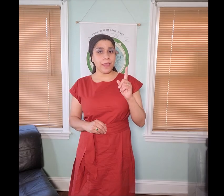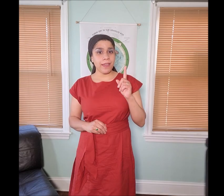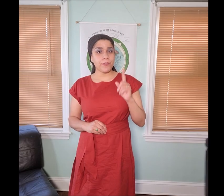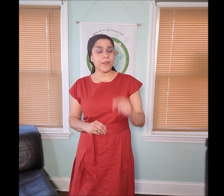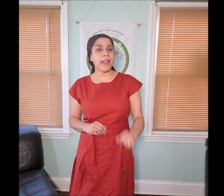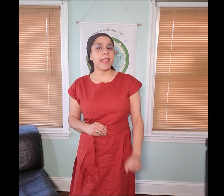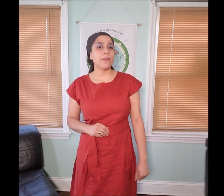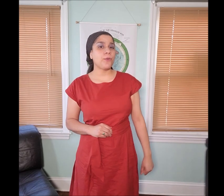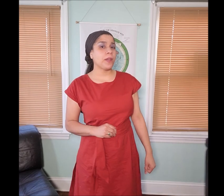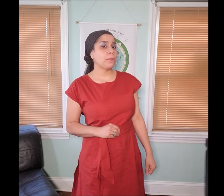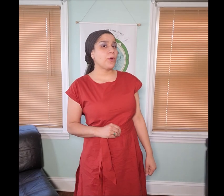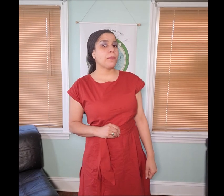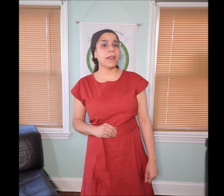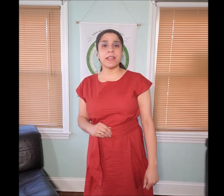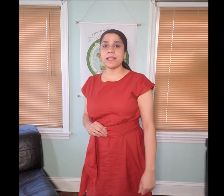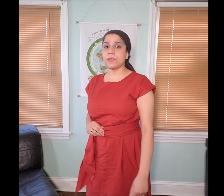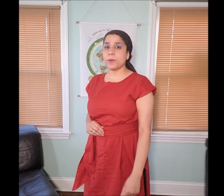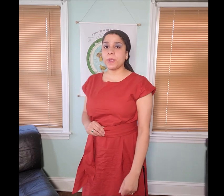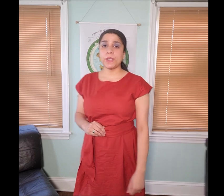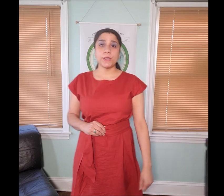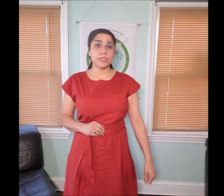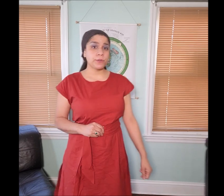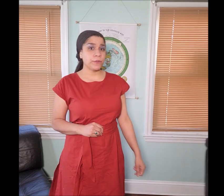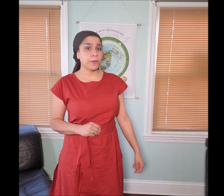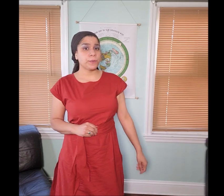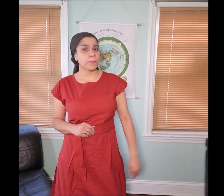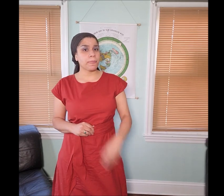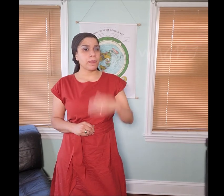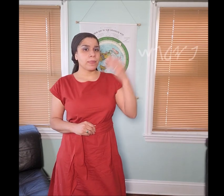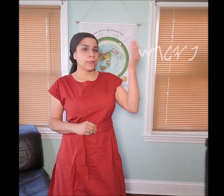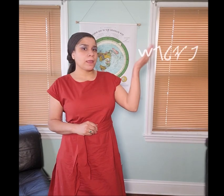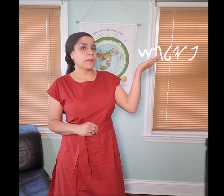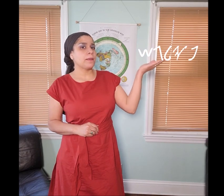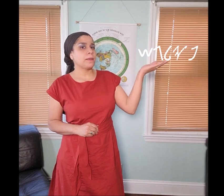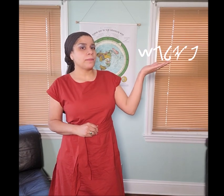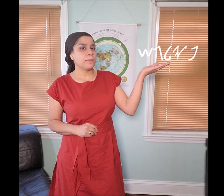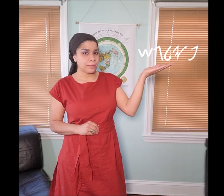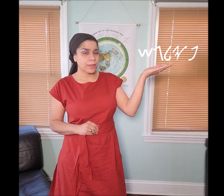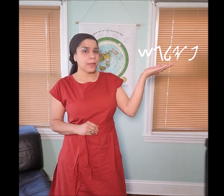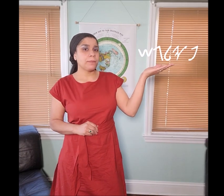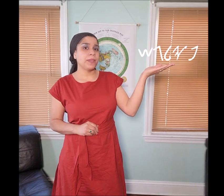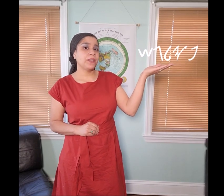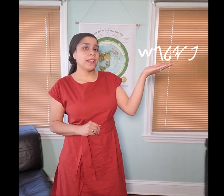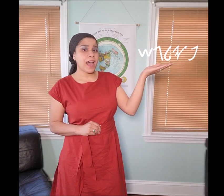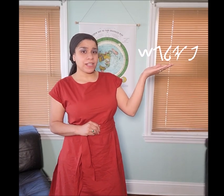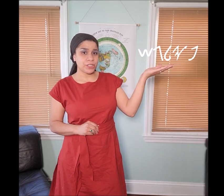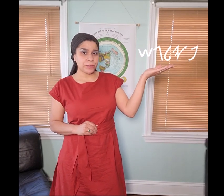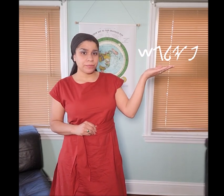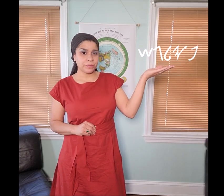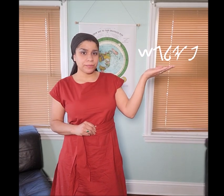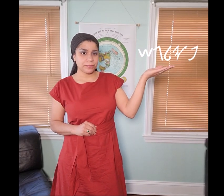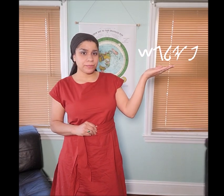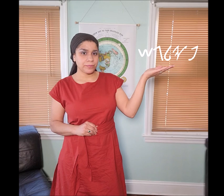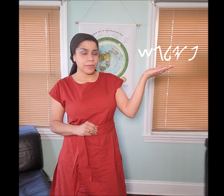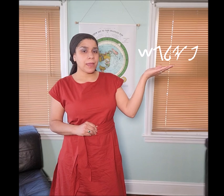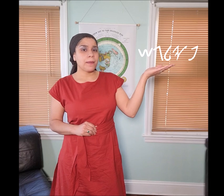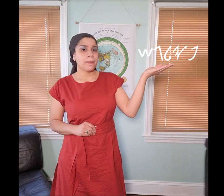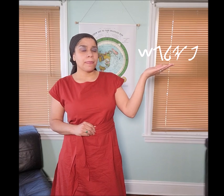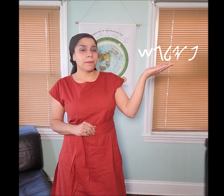however I have one more Manakahthey 𐤌𐤍𐤇𐤕𐤉 word to review. “𐤐𐤉𐤋𐤂𐤔 peylgash”.